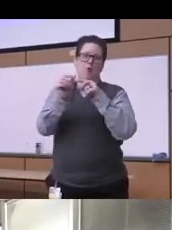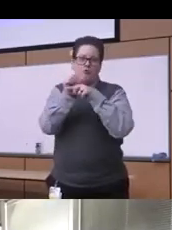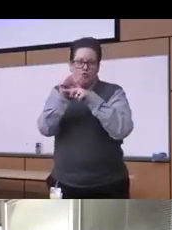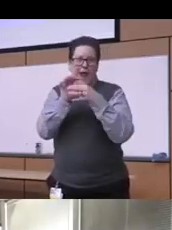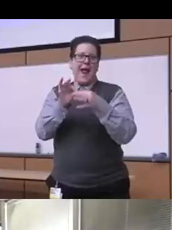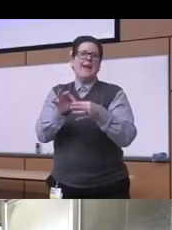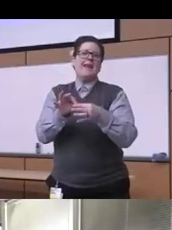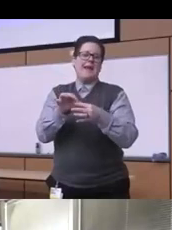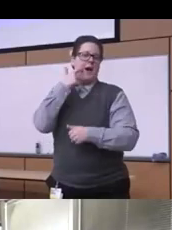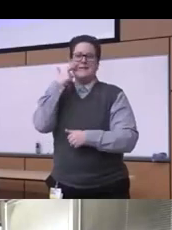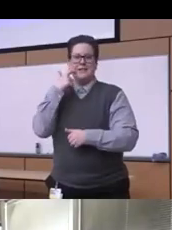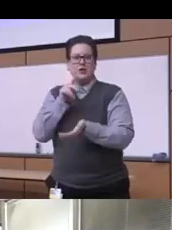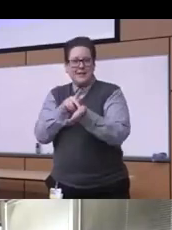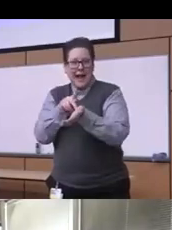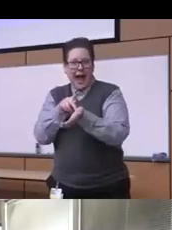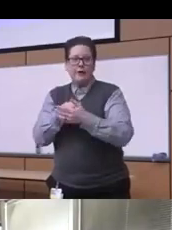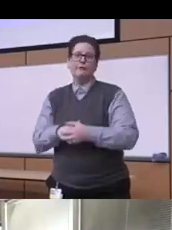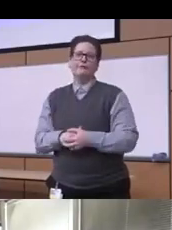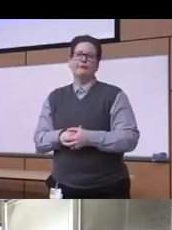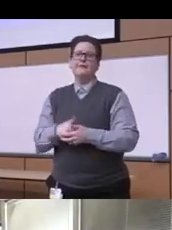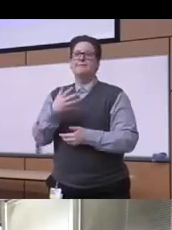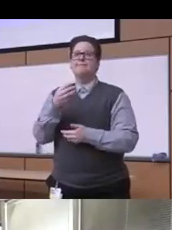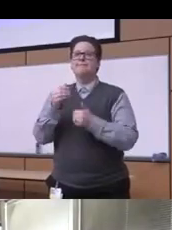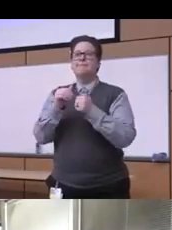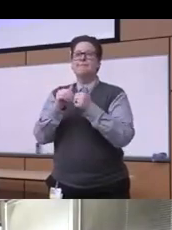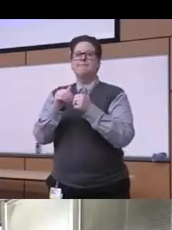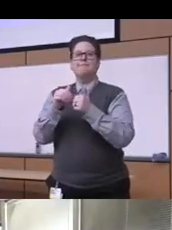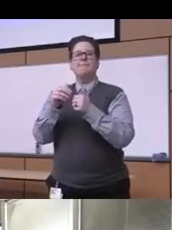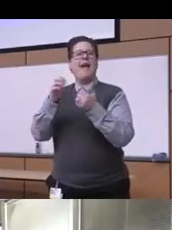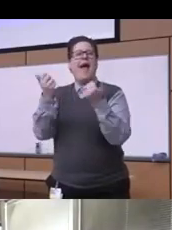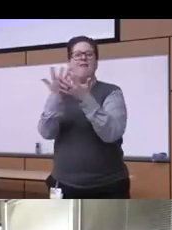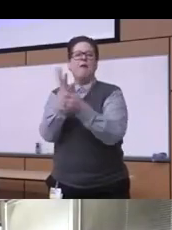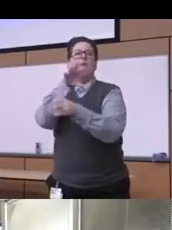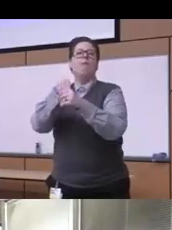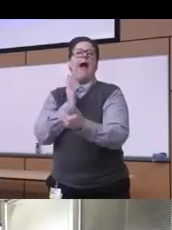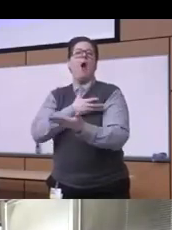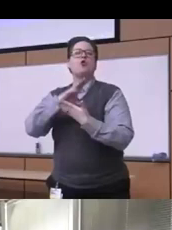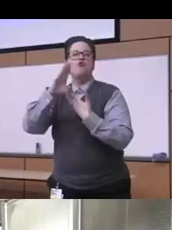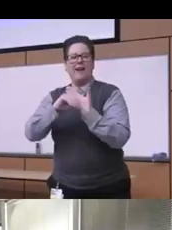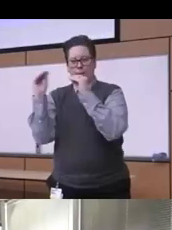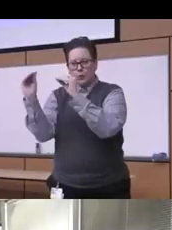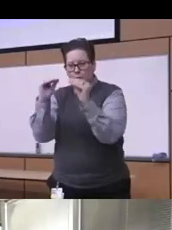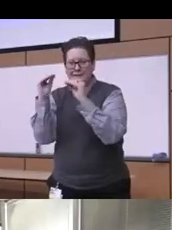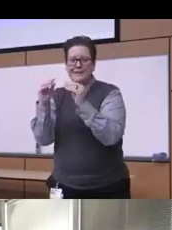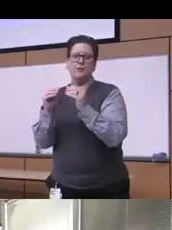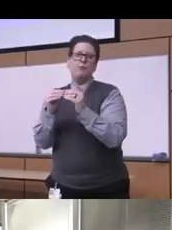and are really incorporating you know in the curriculum more of the uh the uh you know the